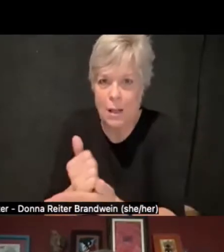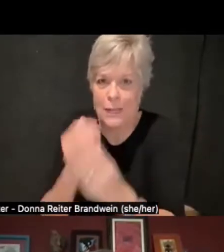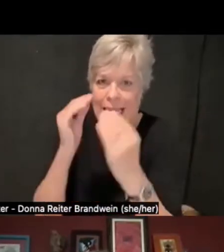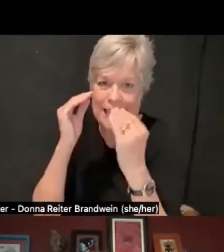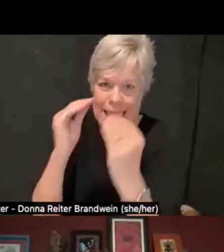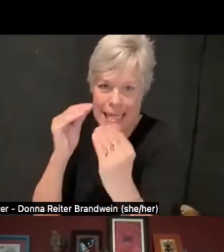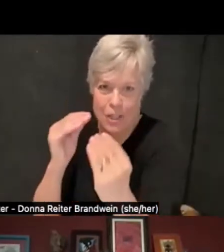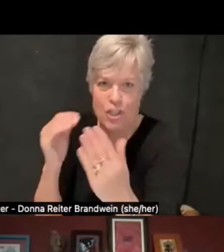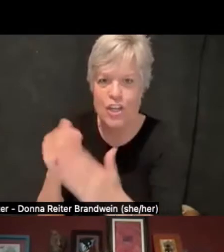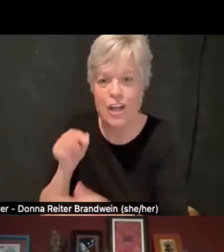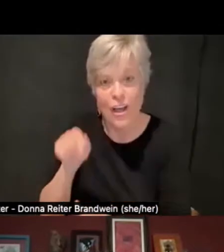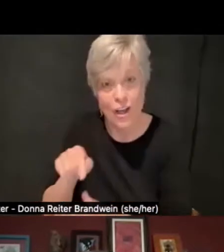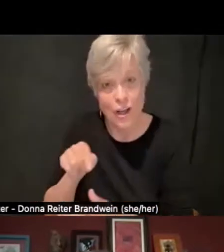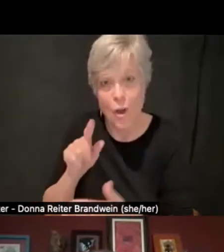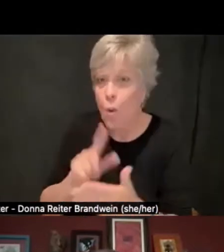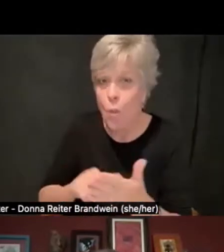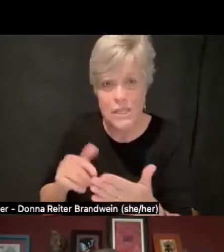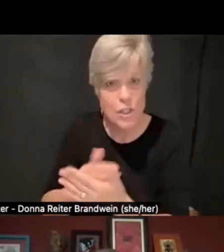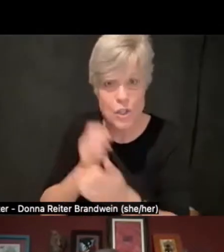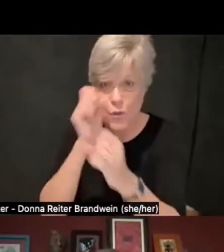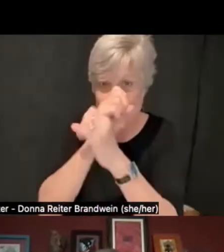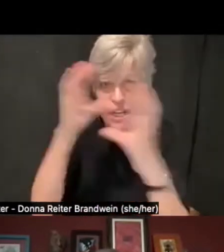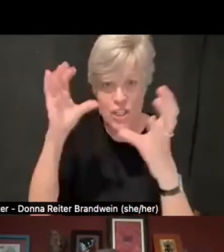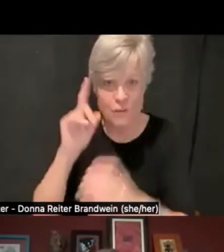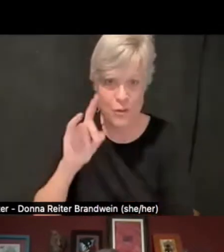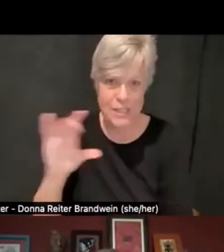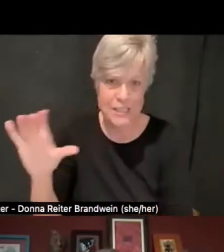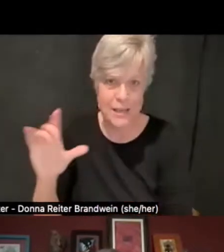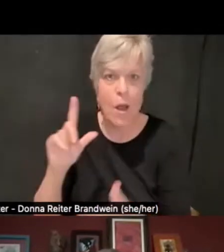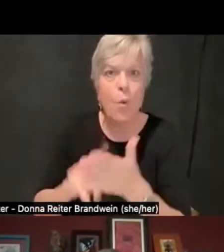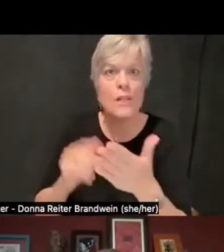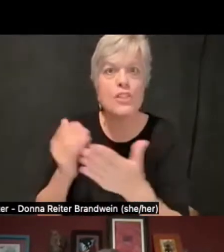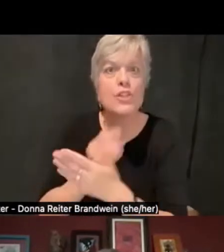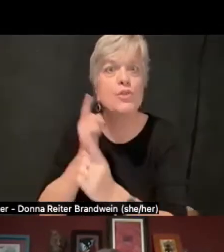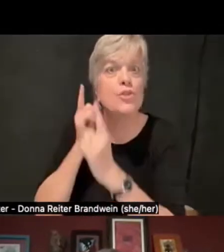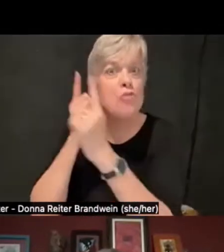the new mission, the new direction. So those are just a few things,